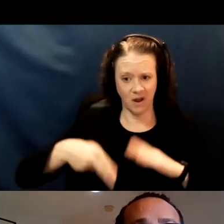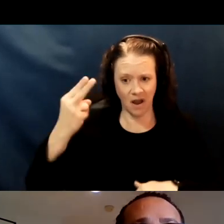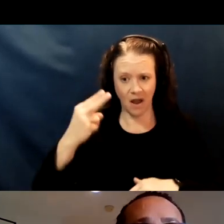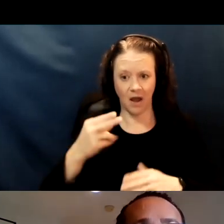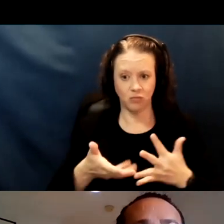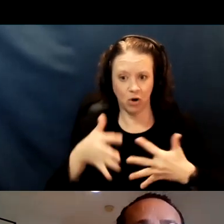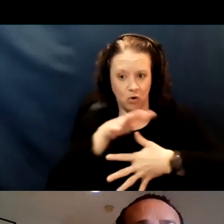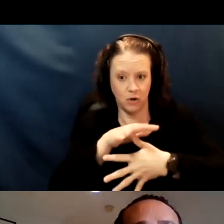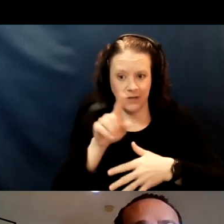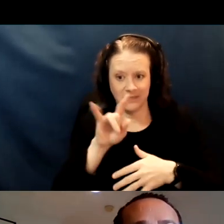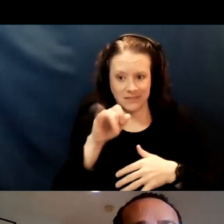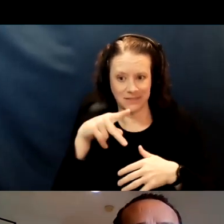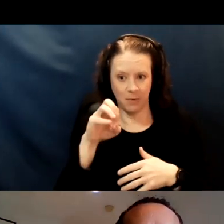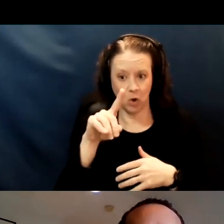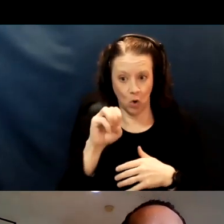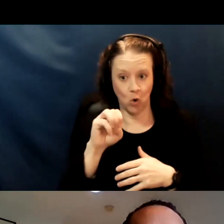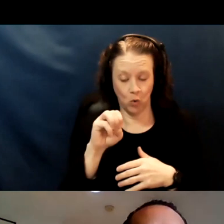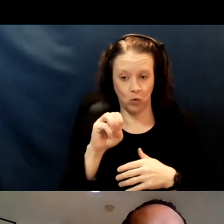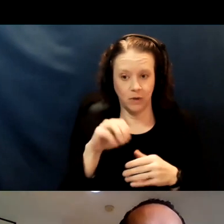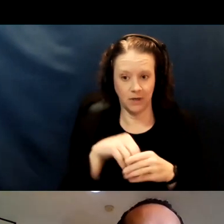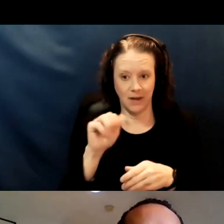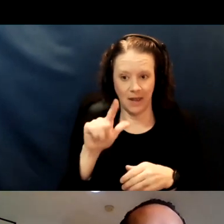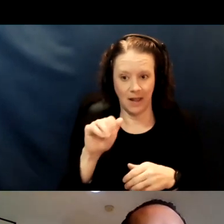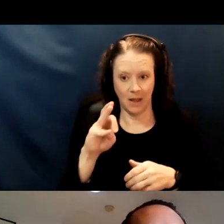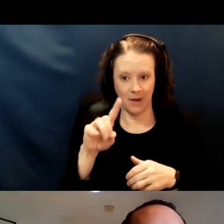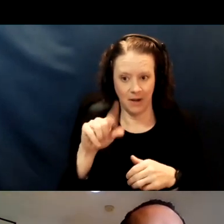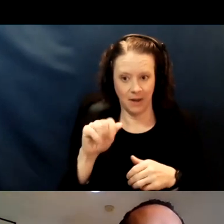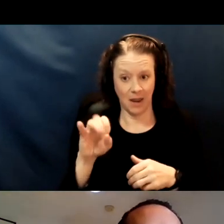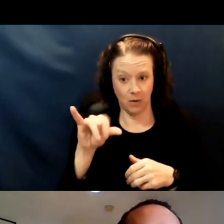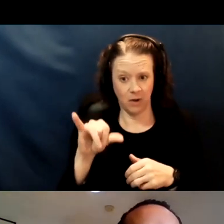in Alameda County. By higher priority, what I mean is,